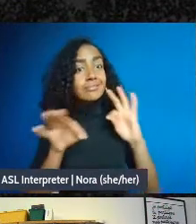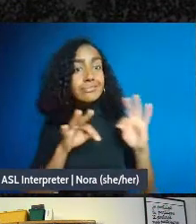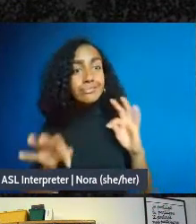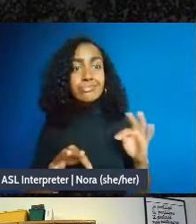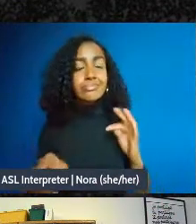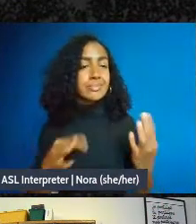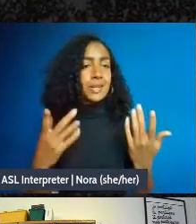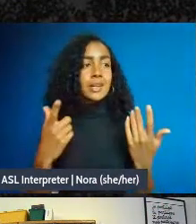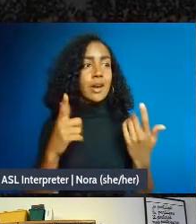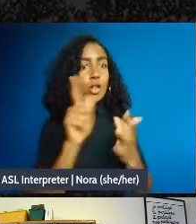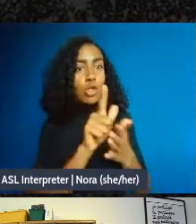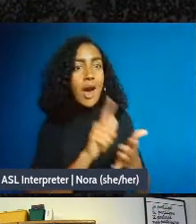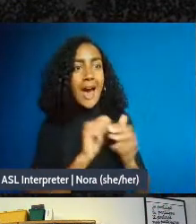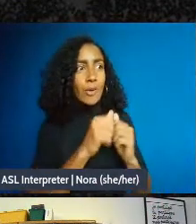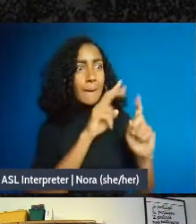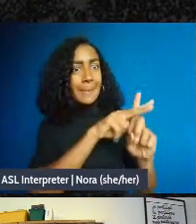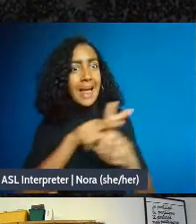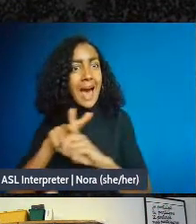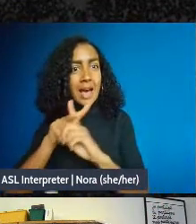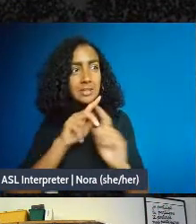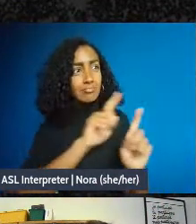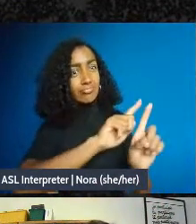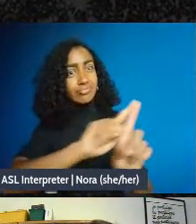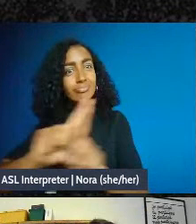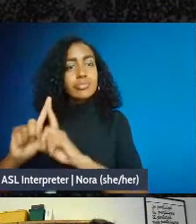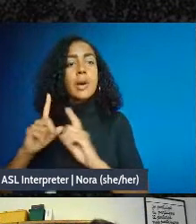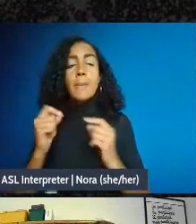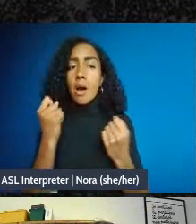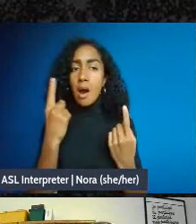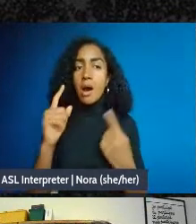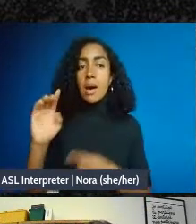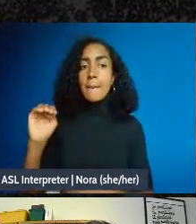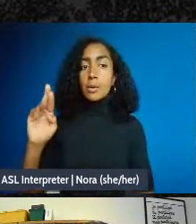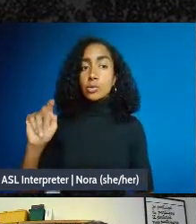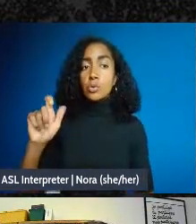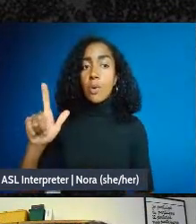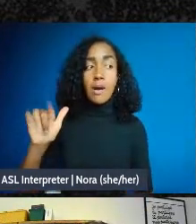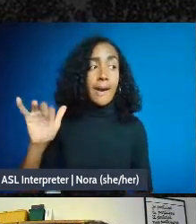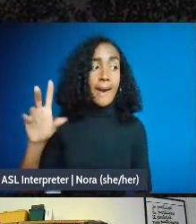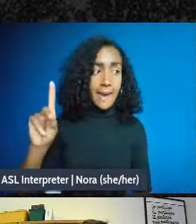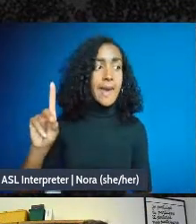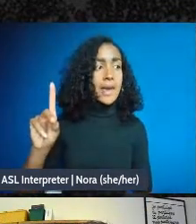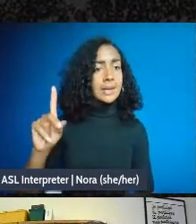is people are being experimental, trying different things, seeing what works for your community,